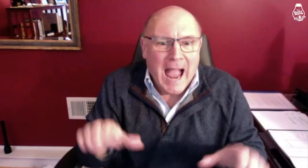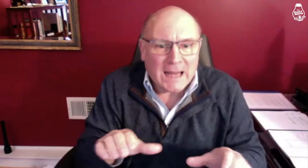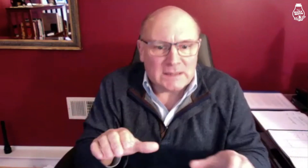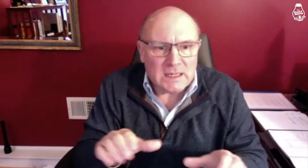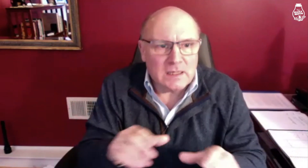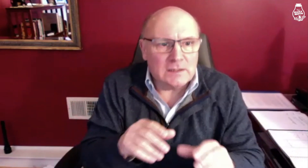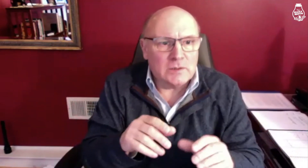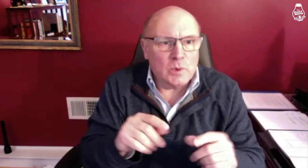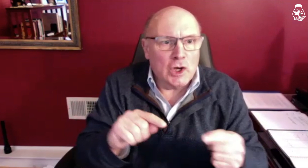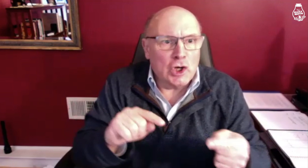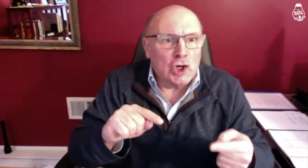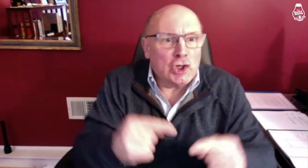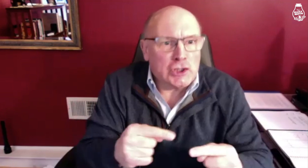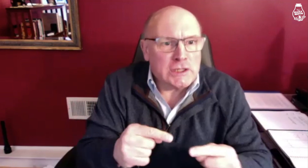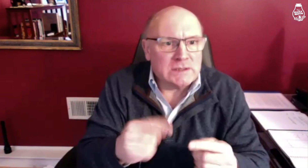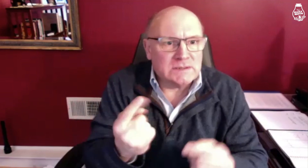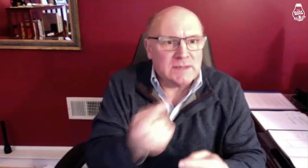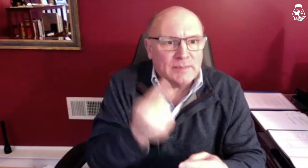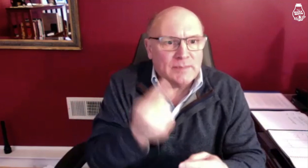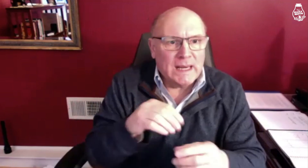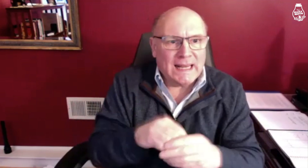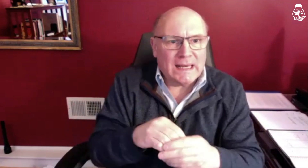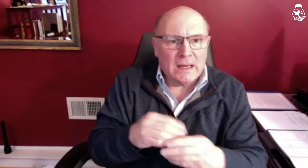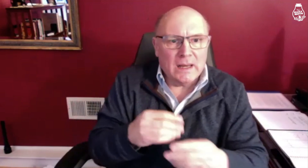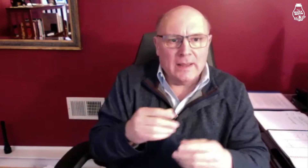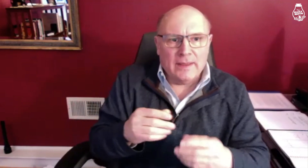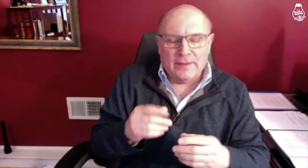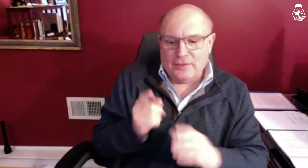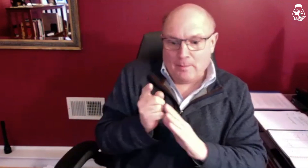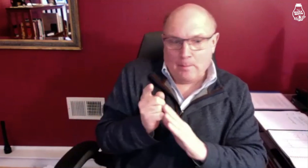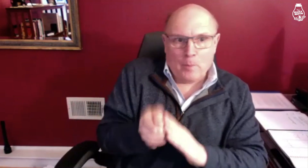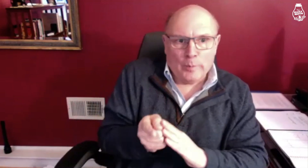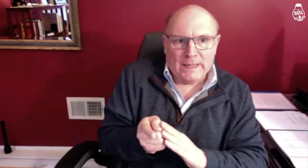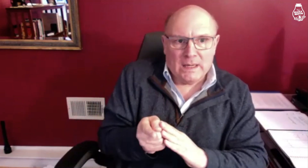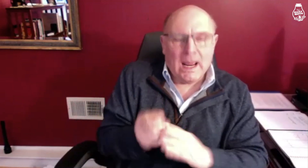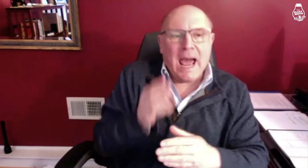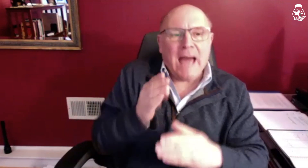It is an action that hurts someone in the moment